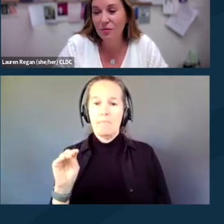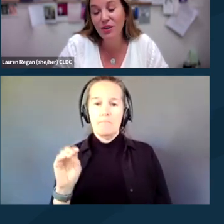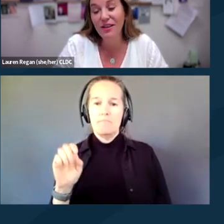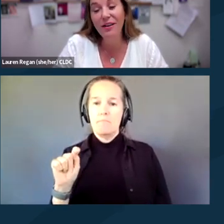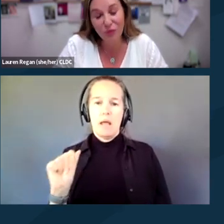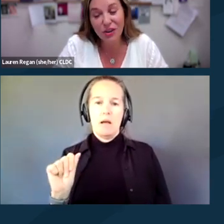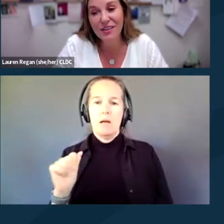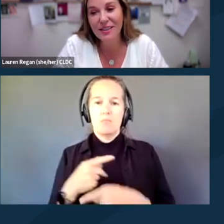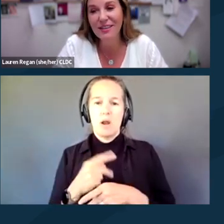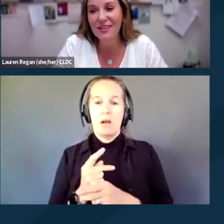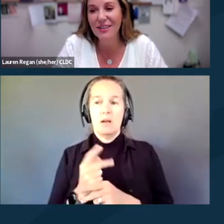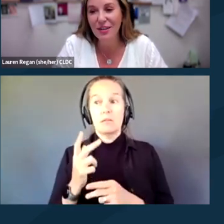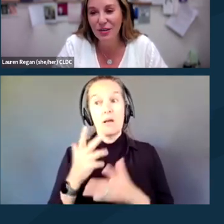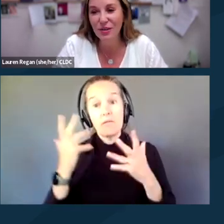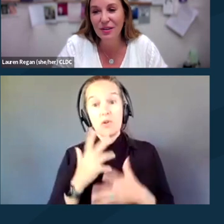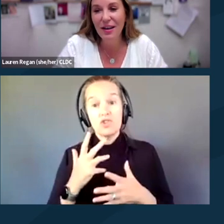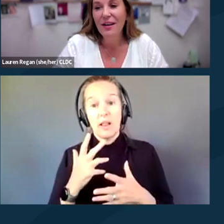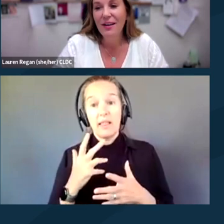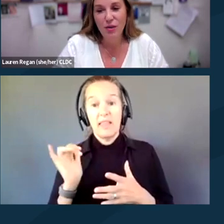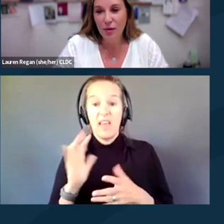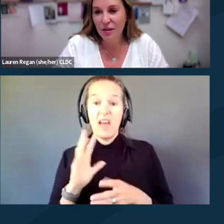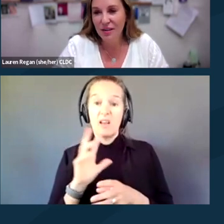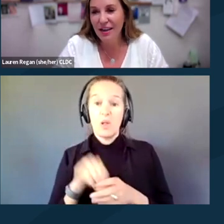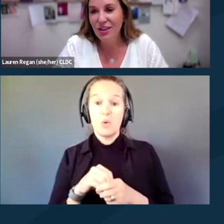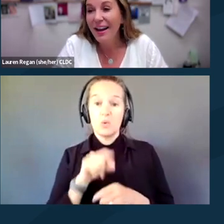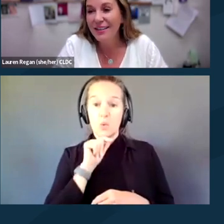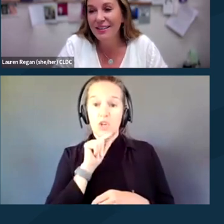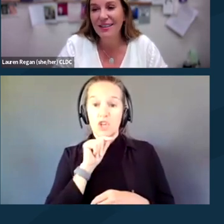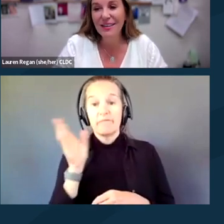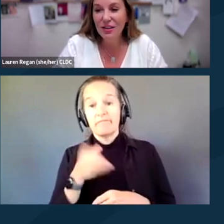which unfortunately does include Twitter/X, Instagram.